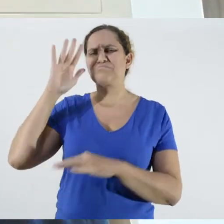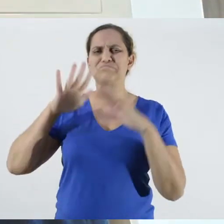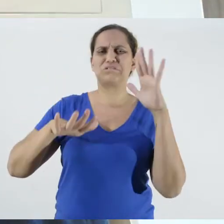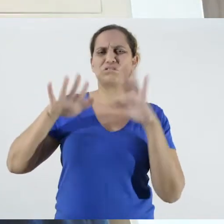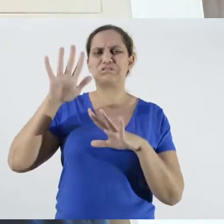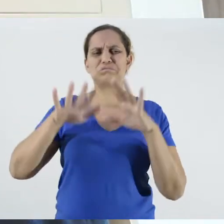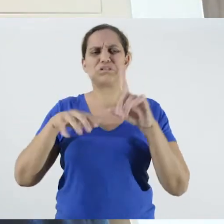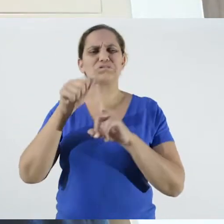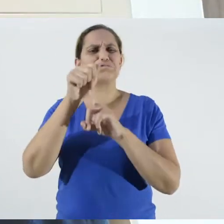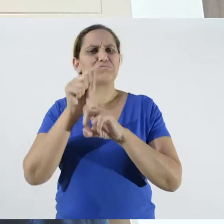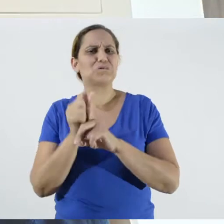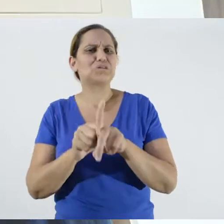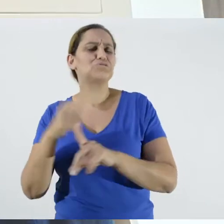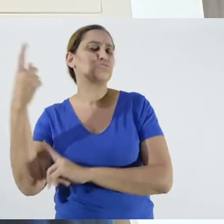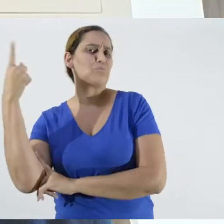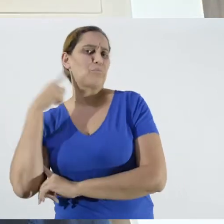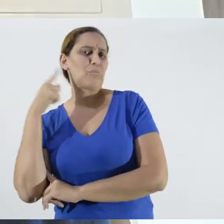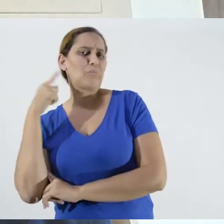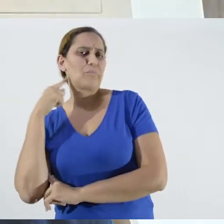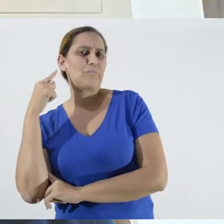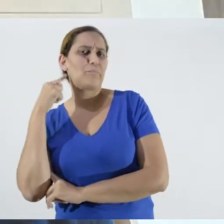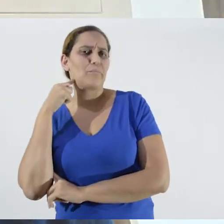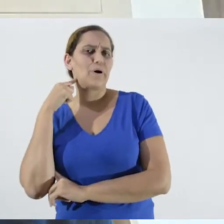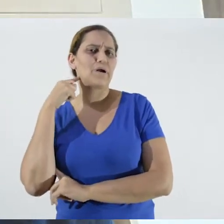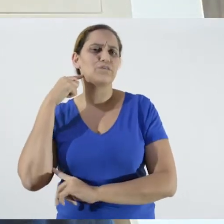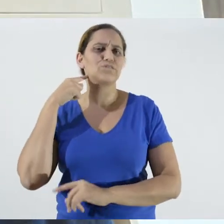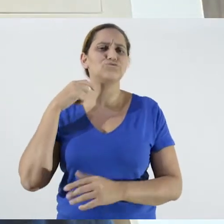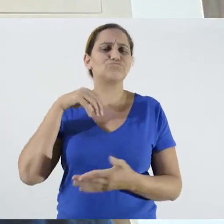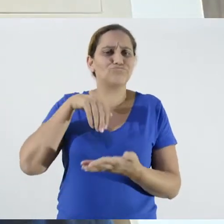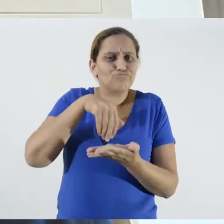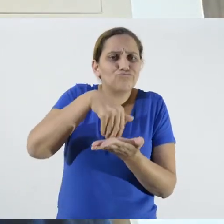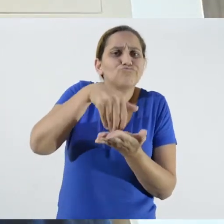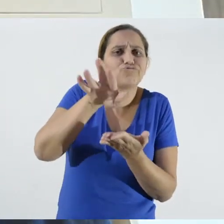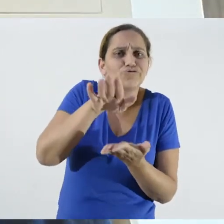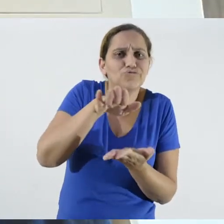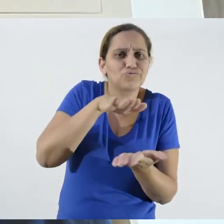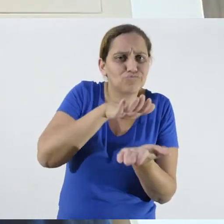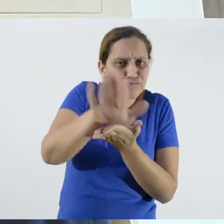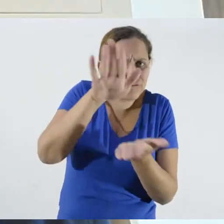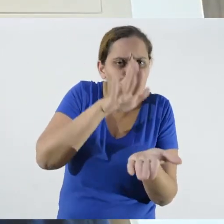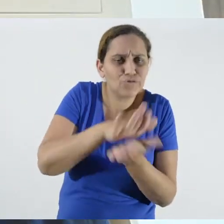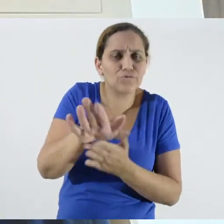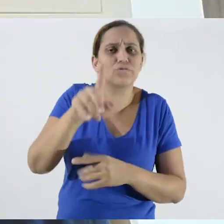May that this material was released, at a moment when